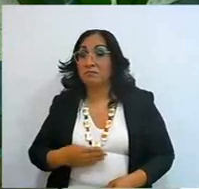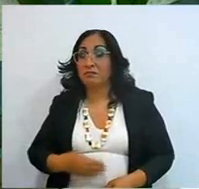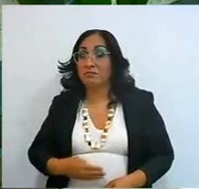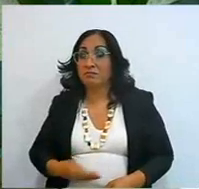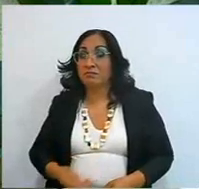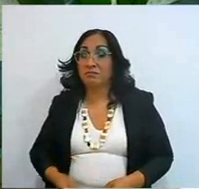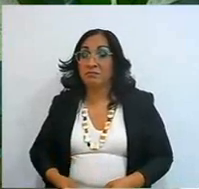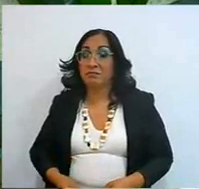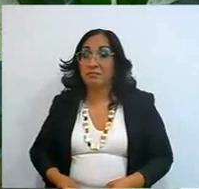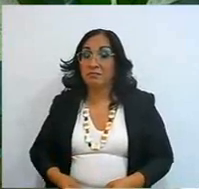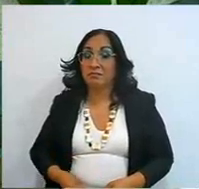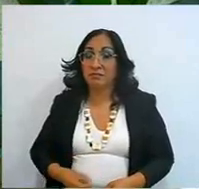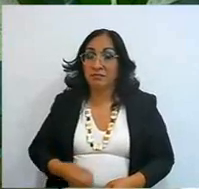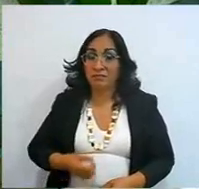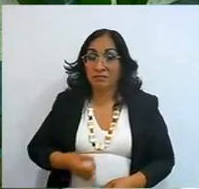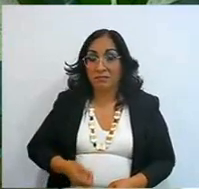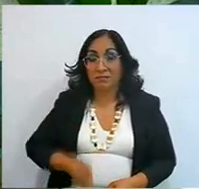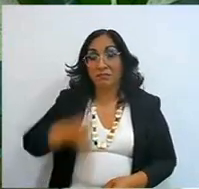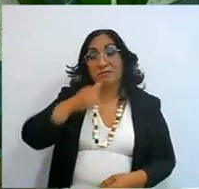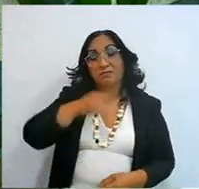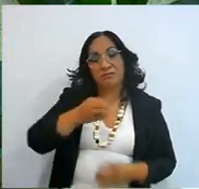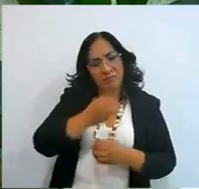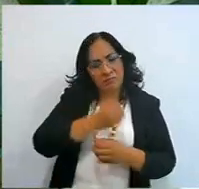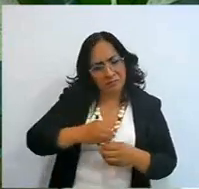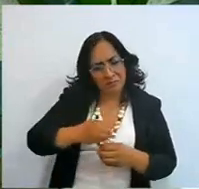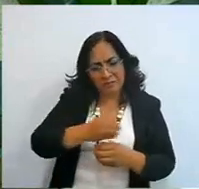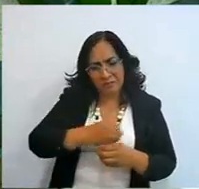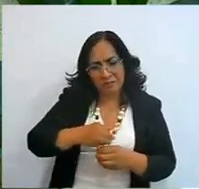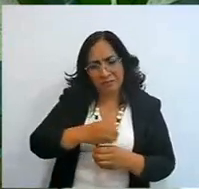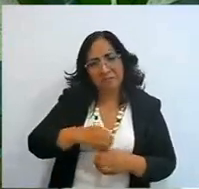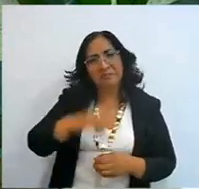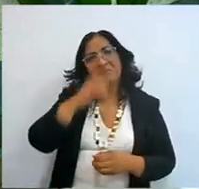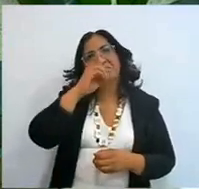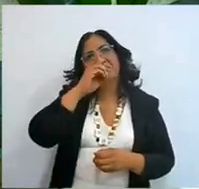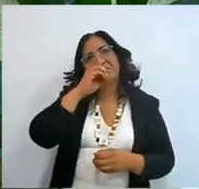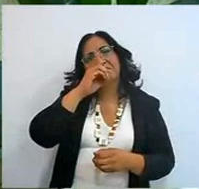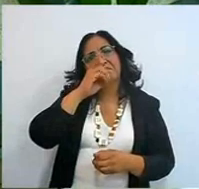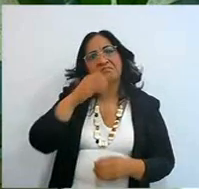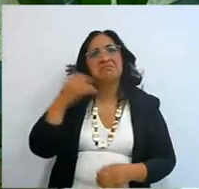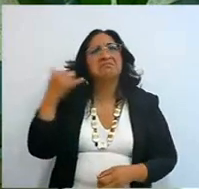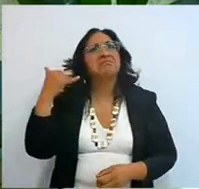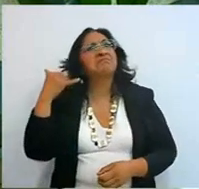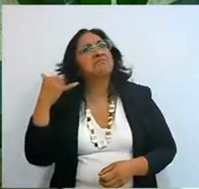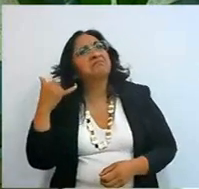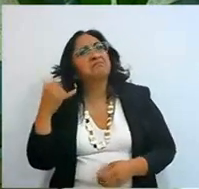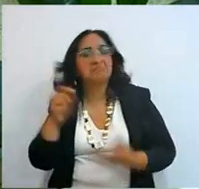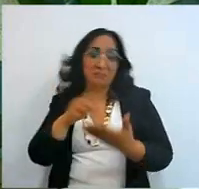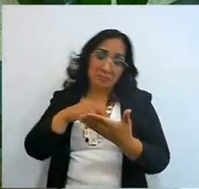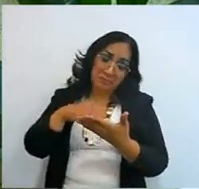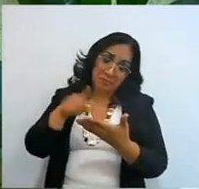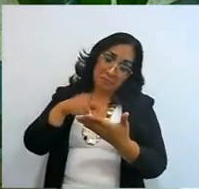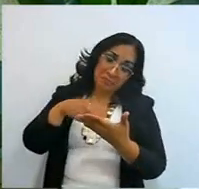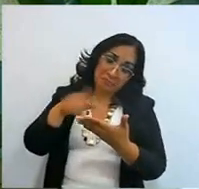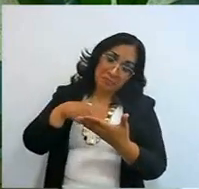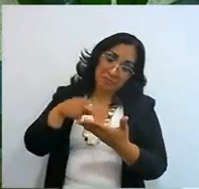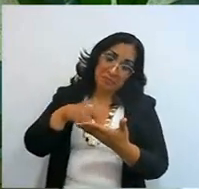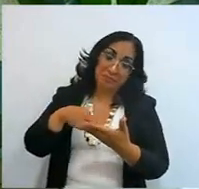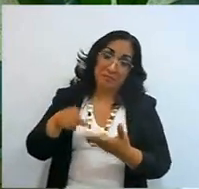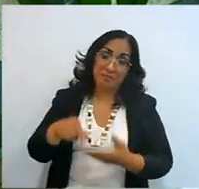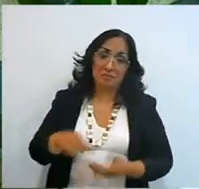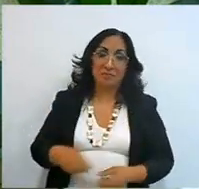while they are talking, I am going to be with the phone here, what a father, and they gave the blessing,